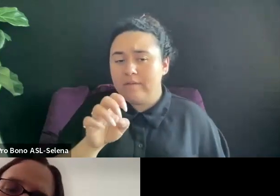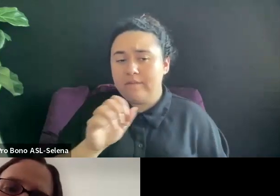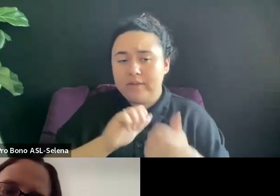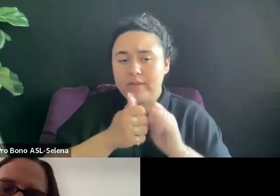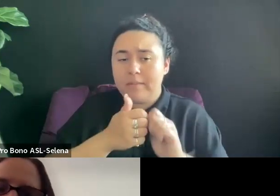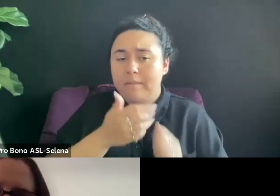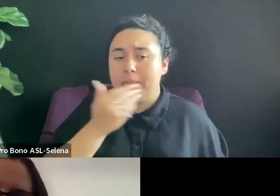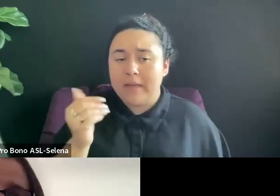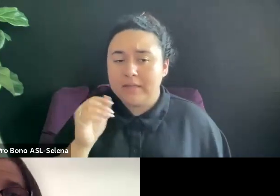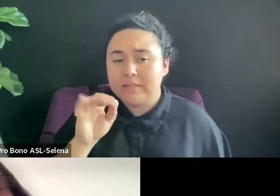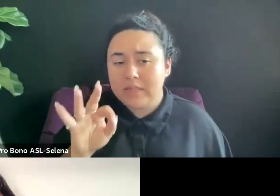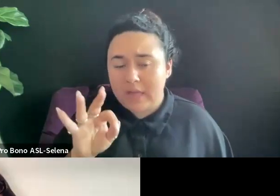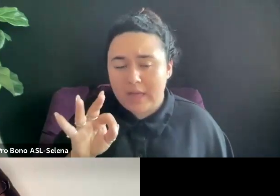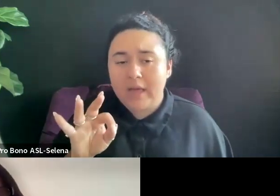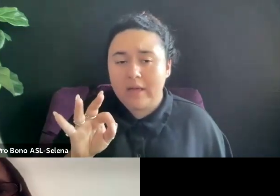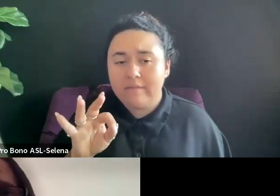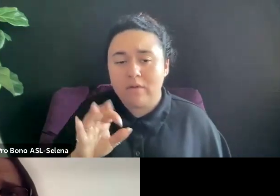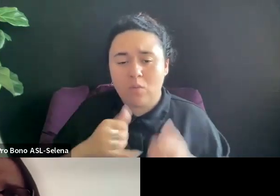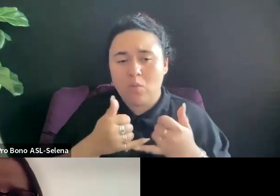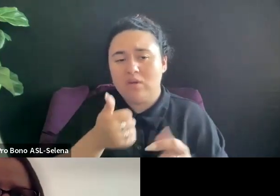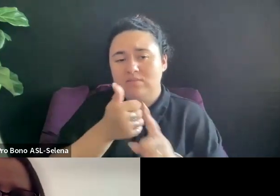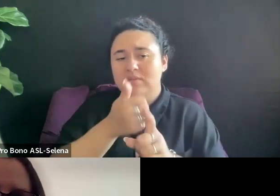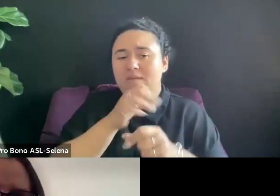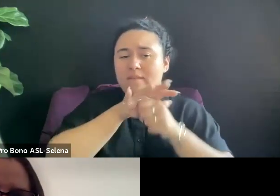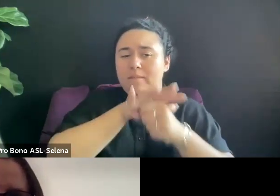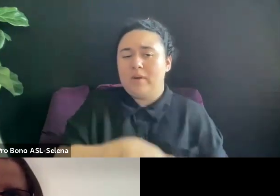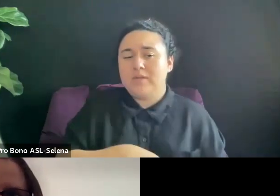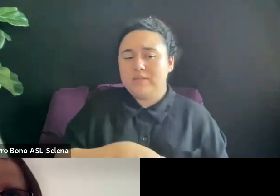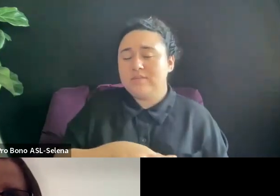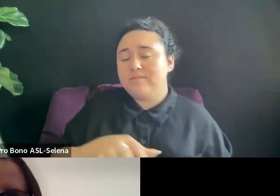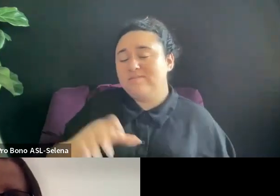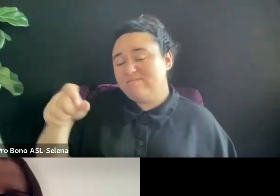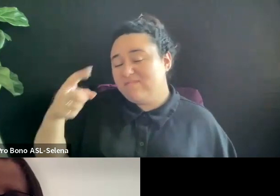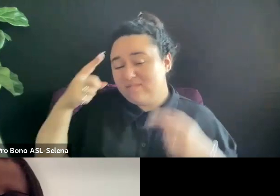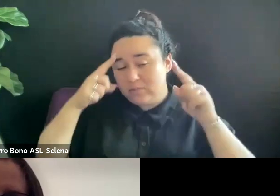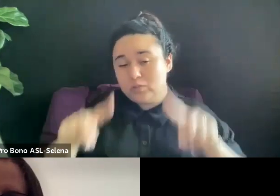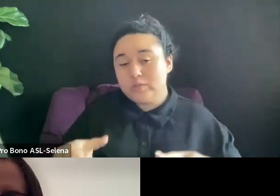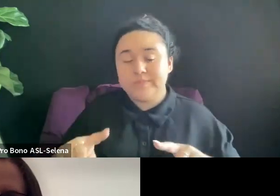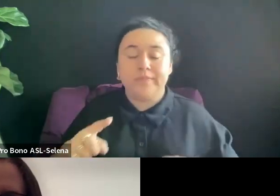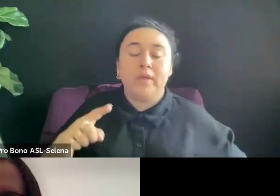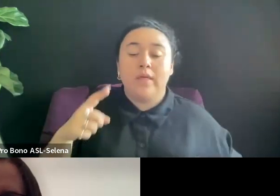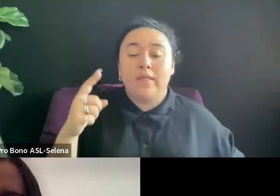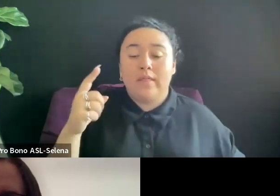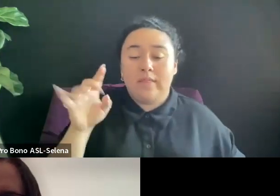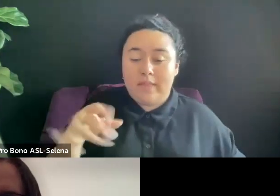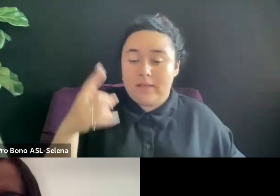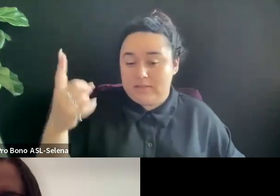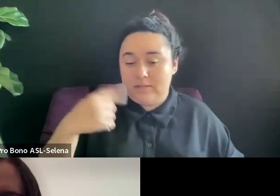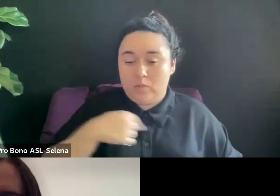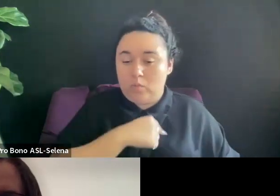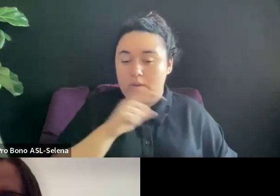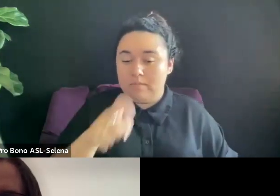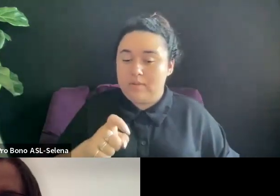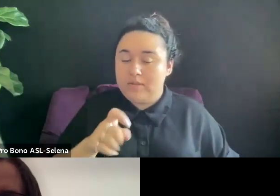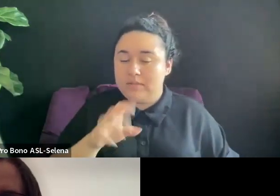I THINK THAT THESE -- THIS IS SOMETHING THAT I THINK WE HAVE TO START SPEAKING TO FESTIVALS AND